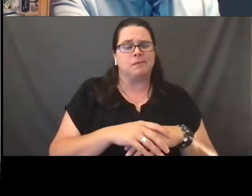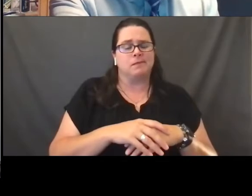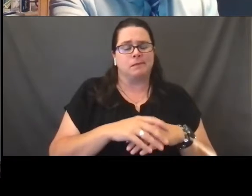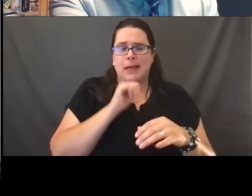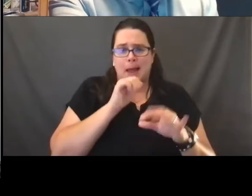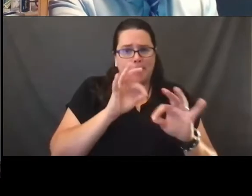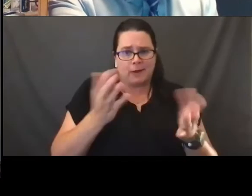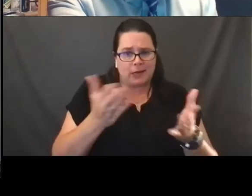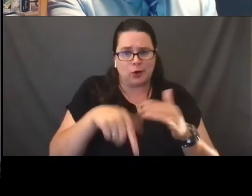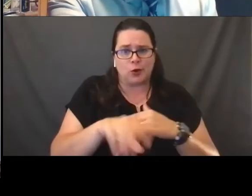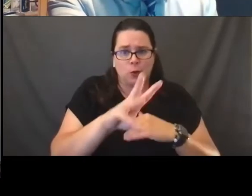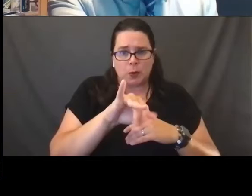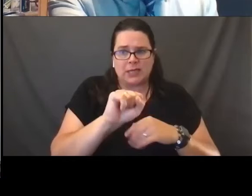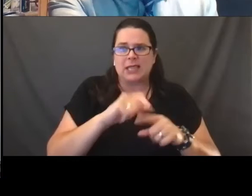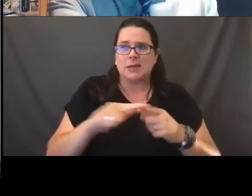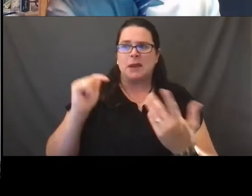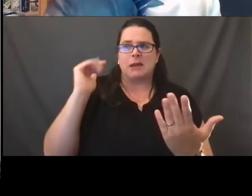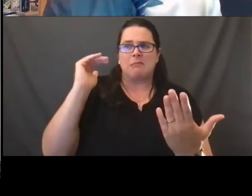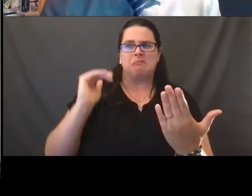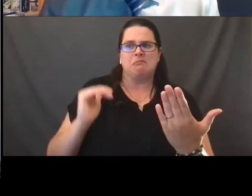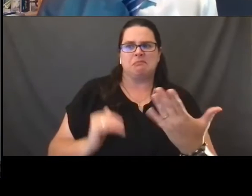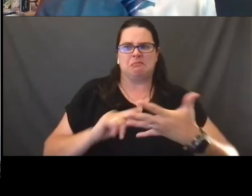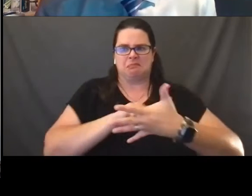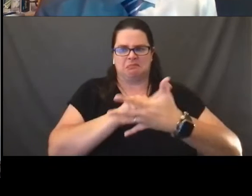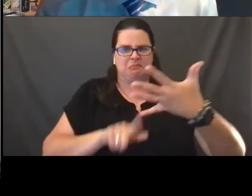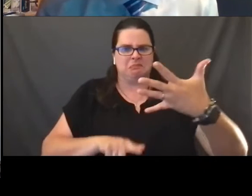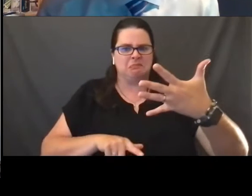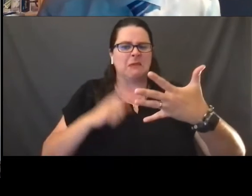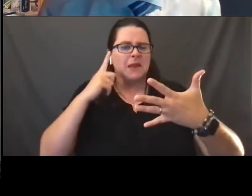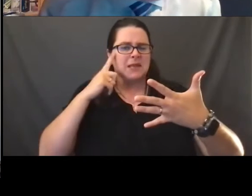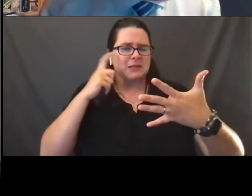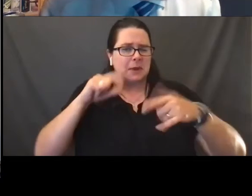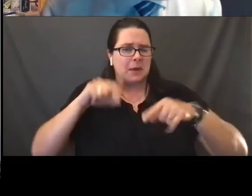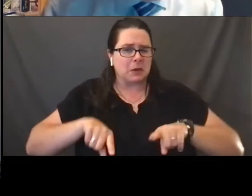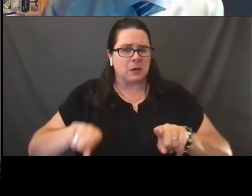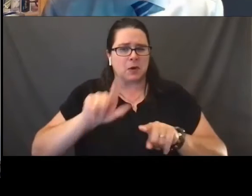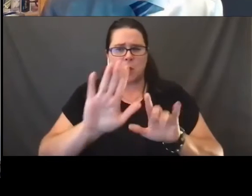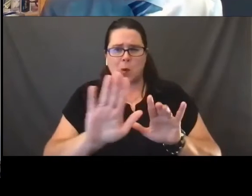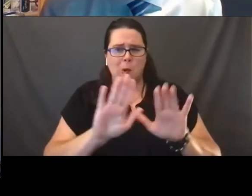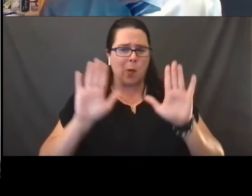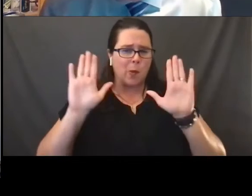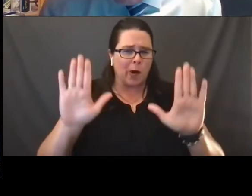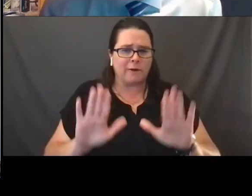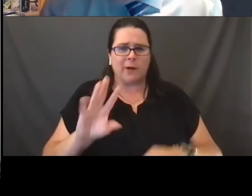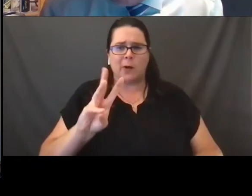and I've given you there just a list. I suspect that during the course of your wonderful WiTeach events coming up,